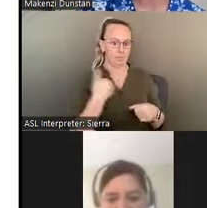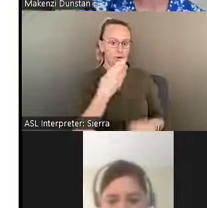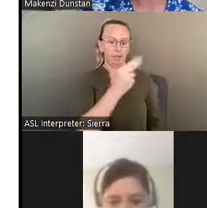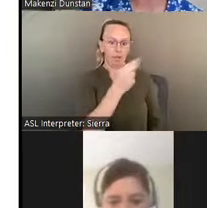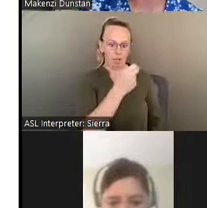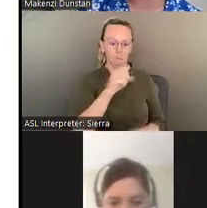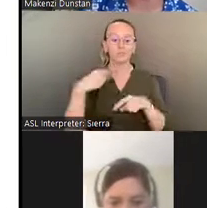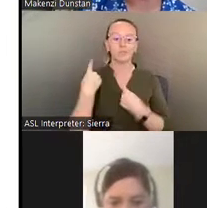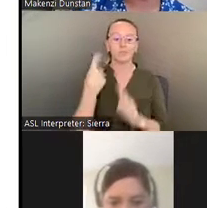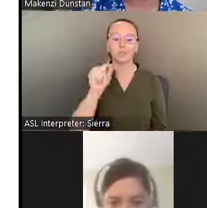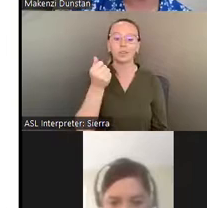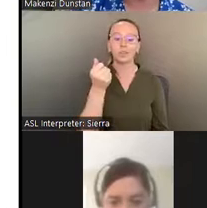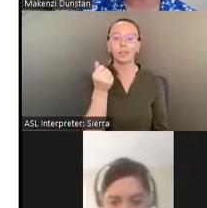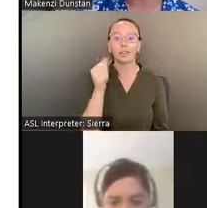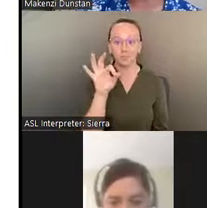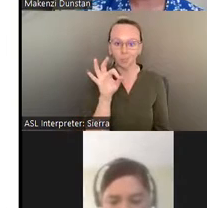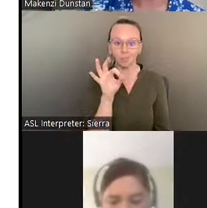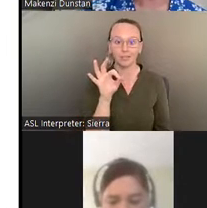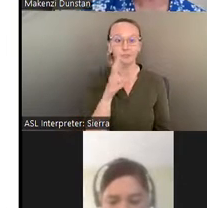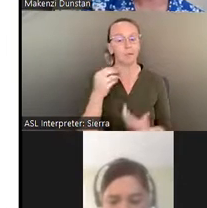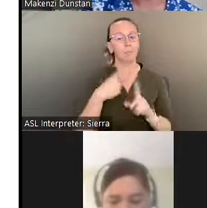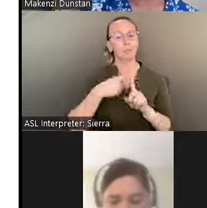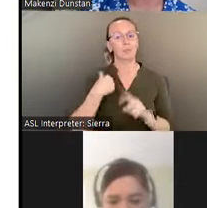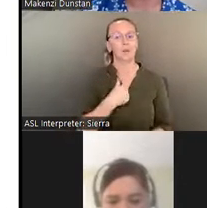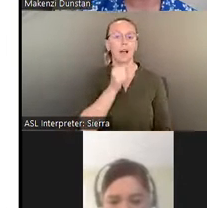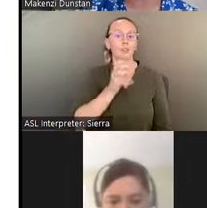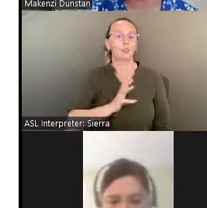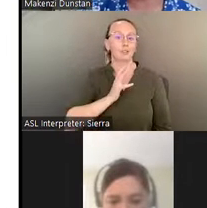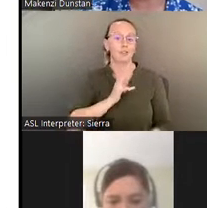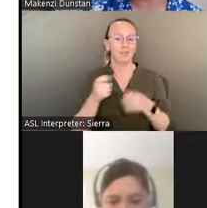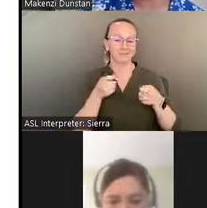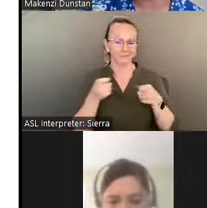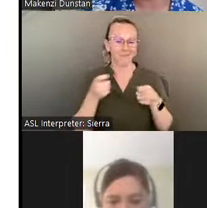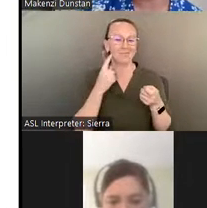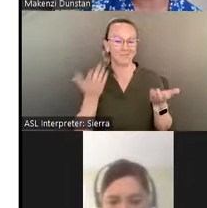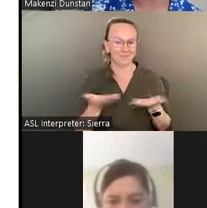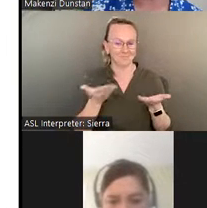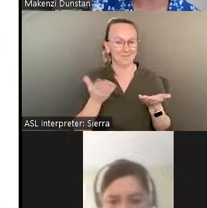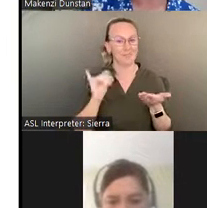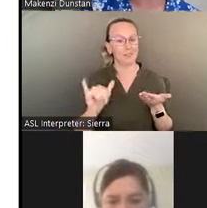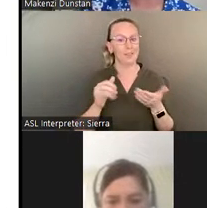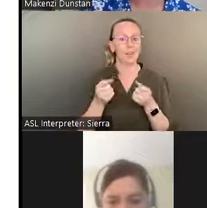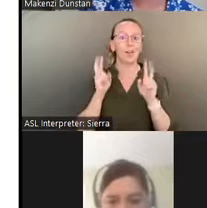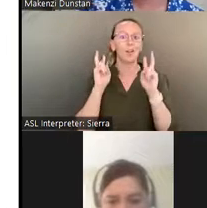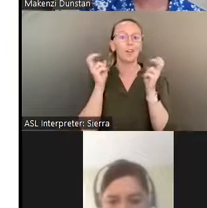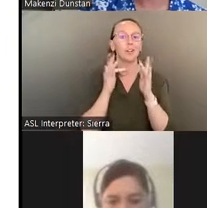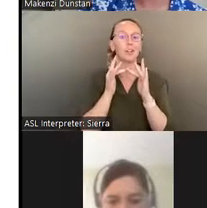stop on this virtual road trip, so I would encourage you to learn more about our museum here in Boise.